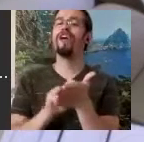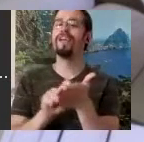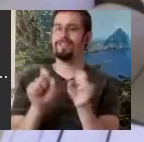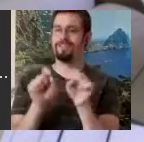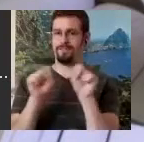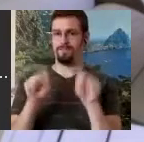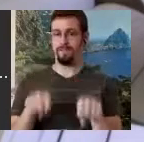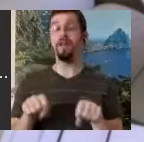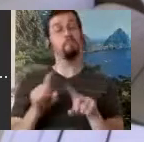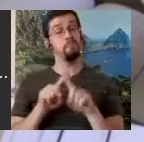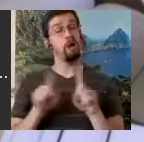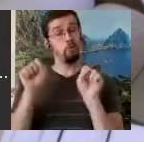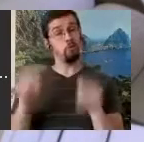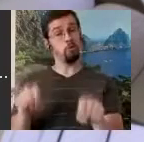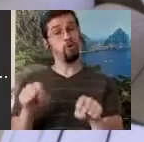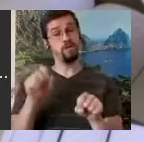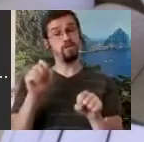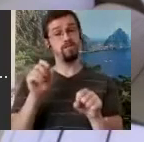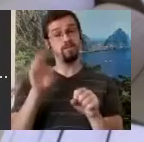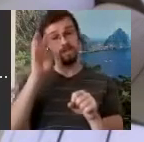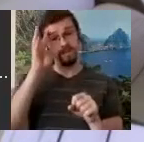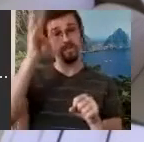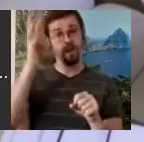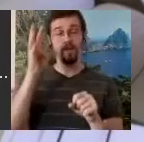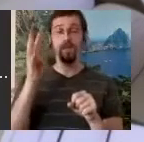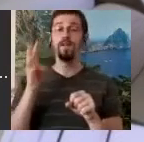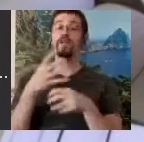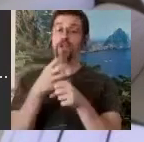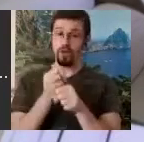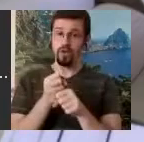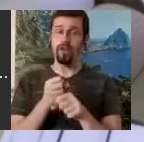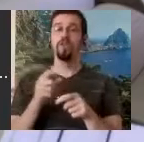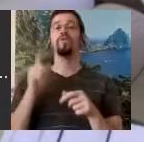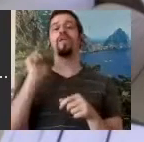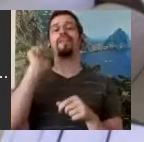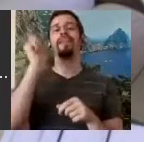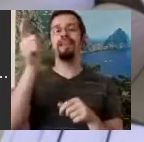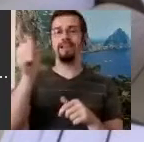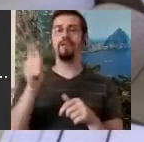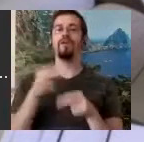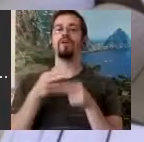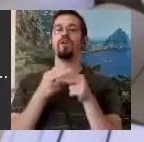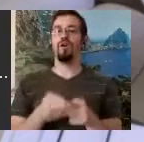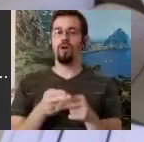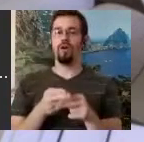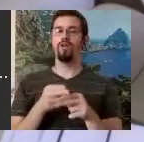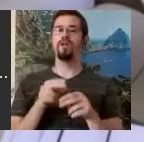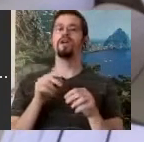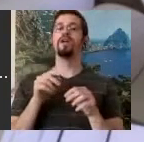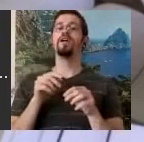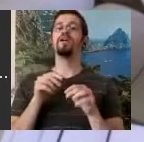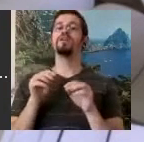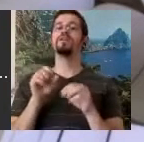so later on we called it "Sutton Movement Writing and Shorthand" and that became